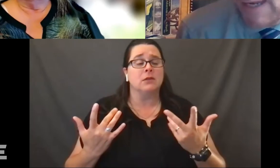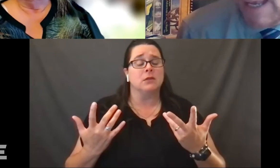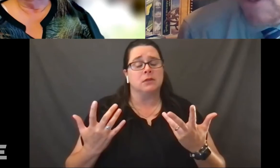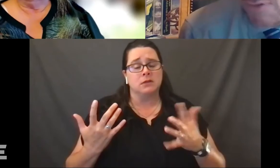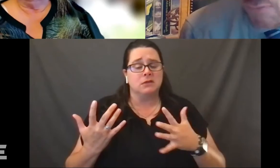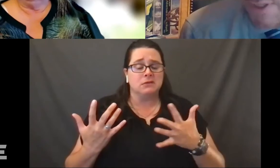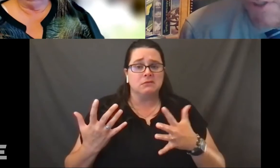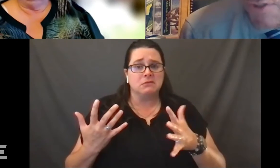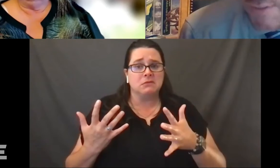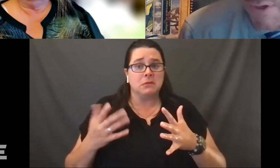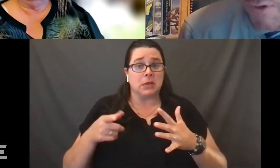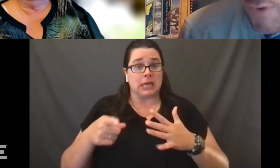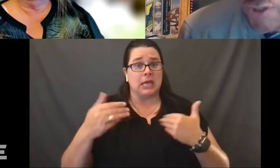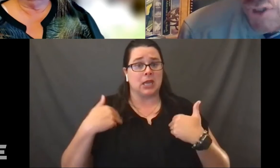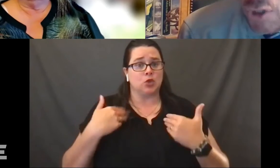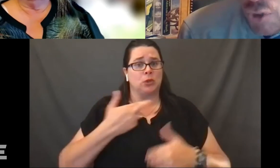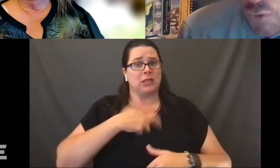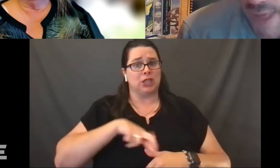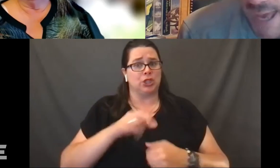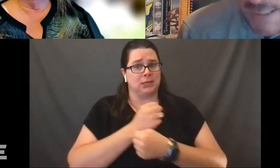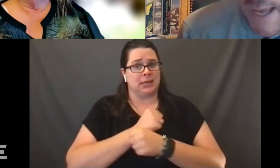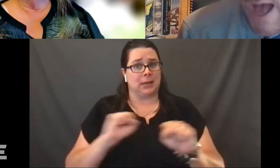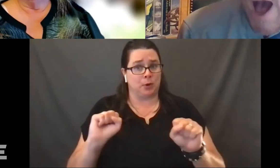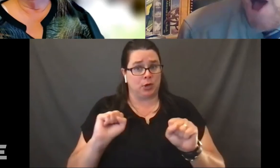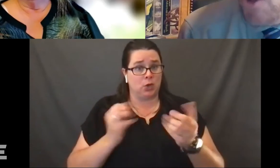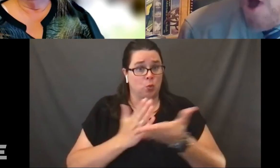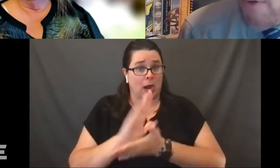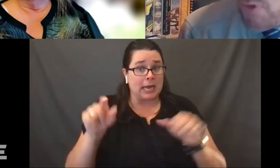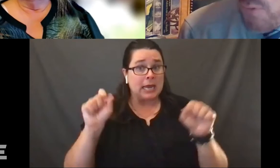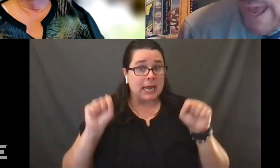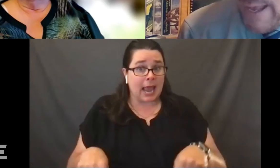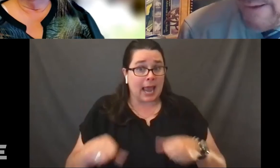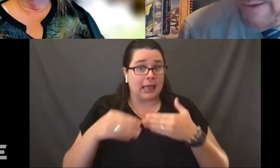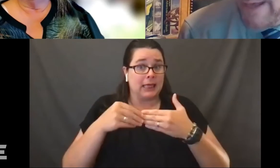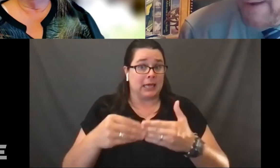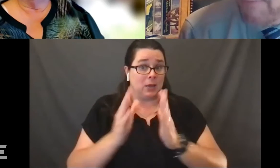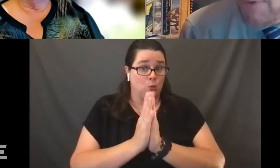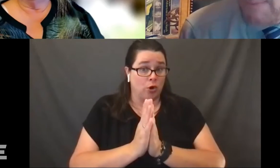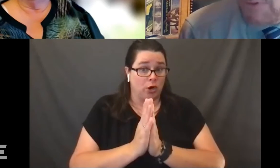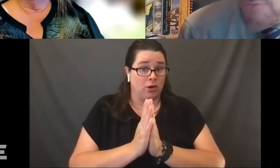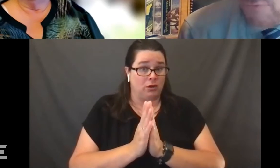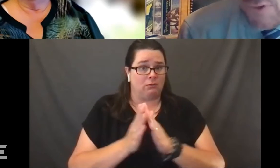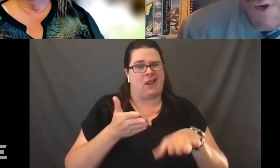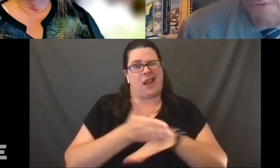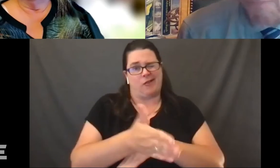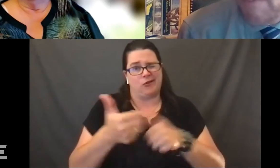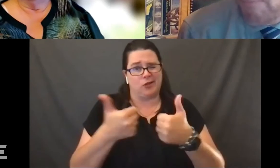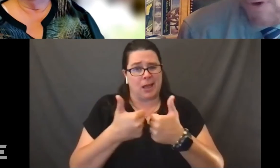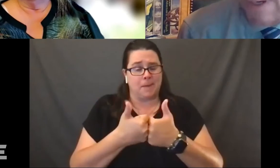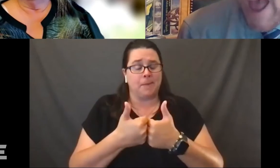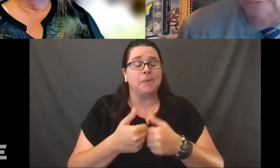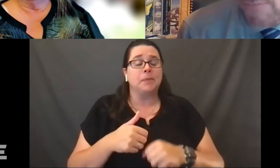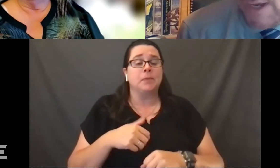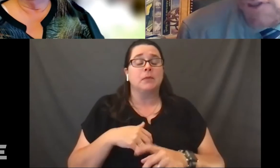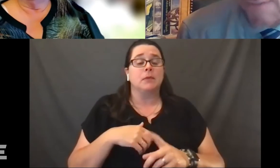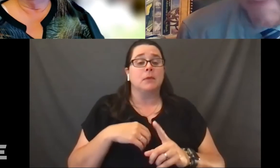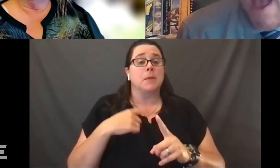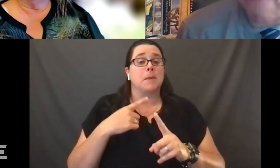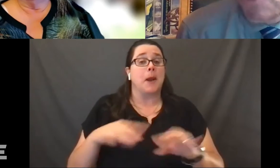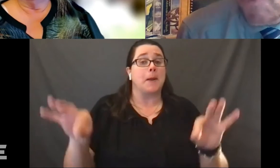that that he has a religious liberty right to do that. Along the way, kind of as a footnote, but important affirmation,